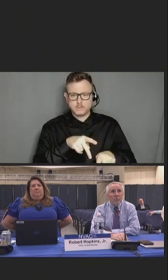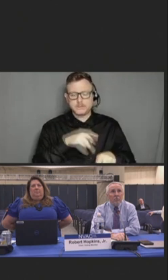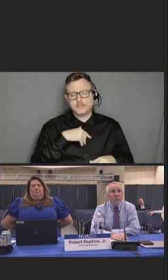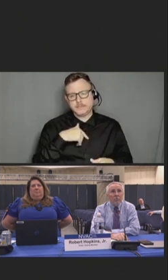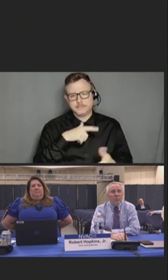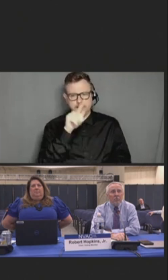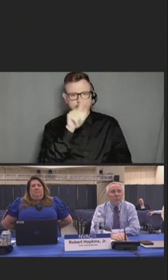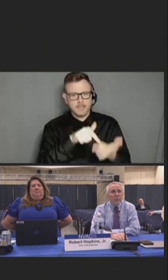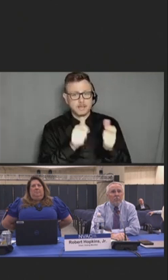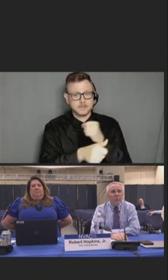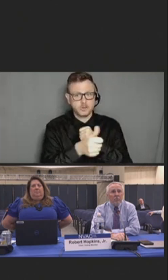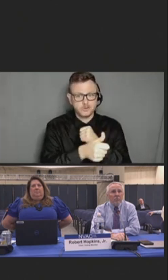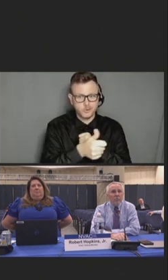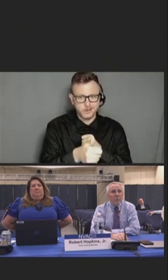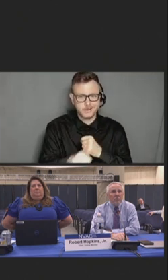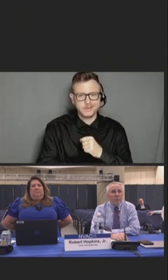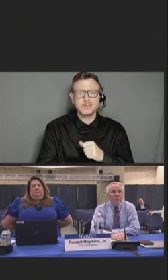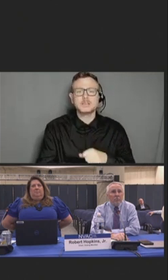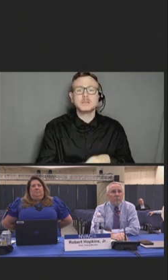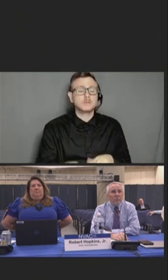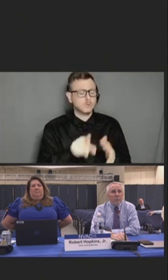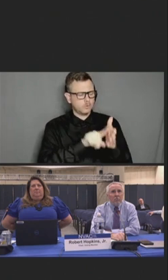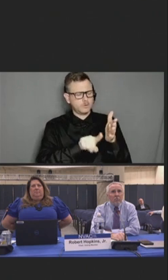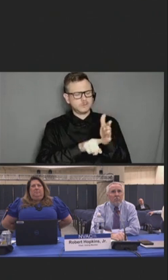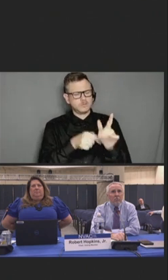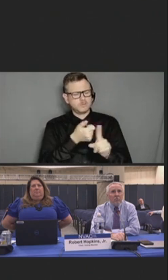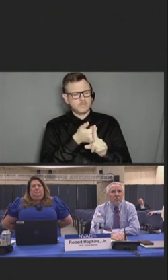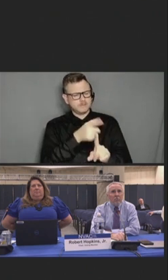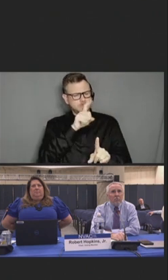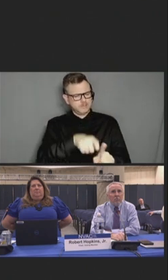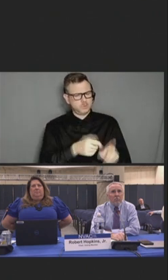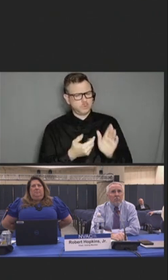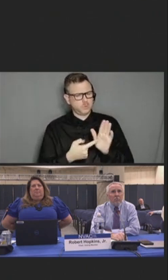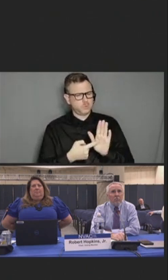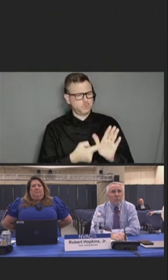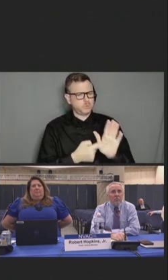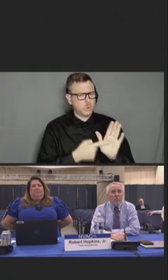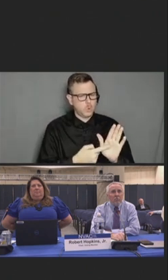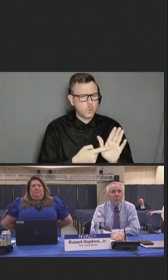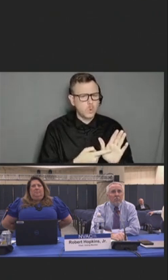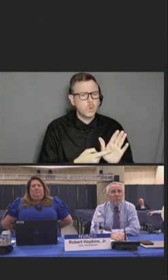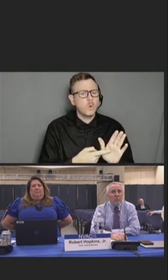However, research is needed to show how this perception may have evolved during the course of the pandemic.